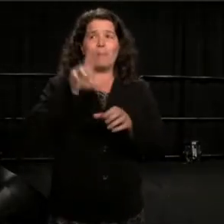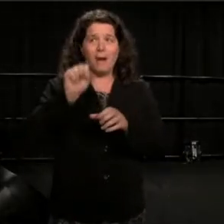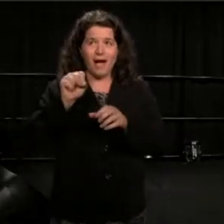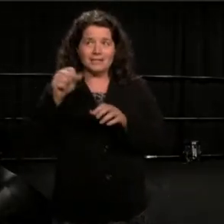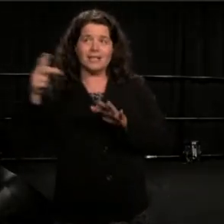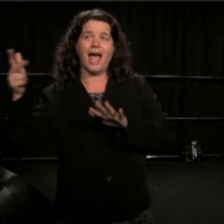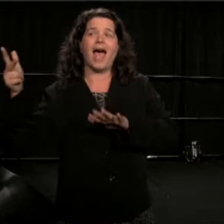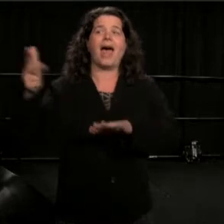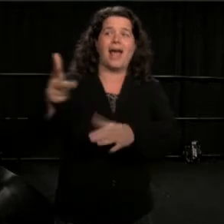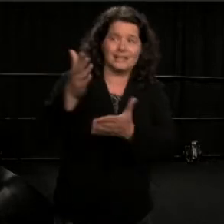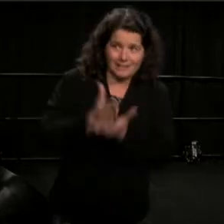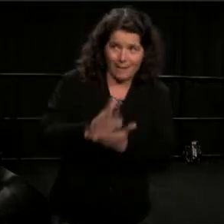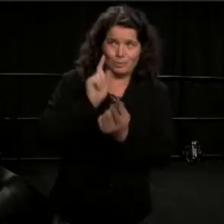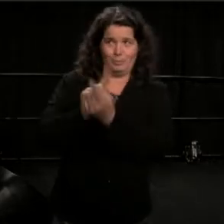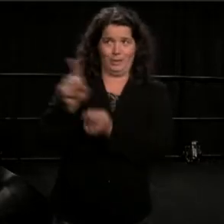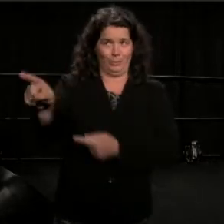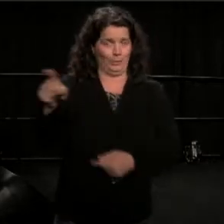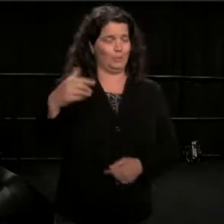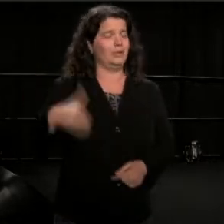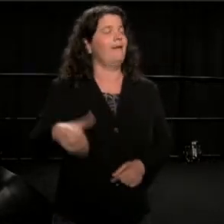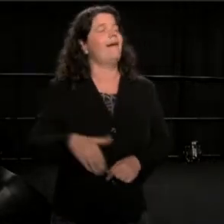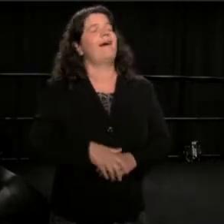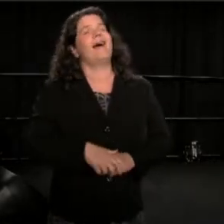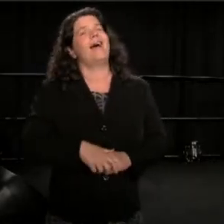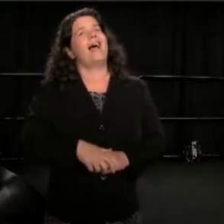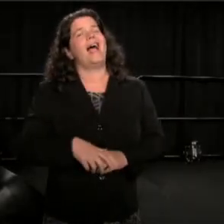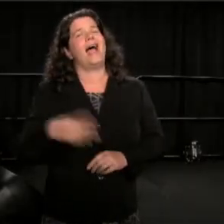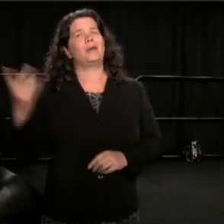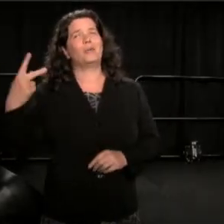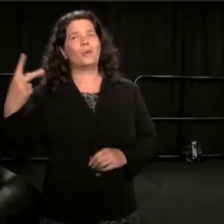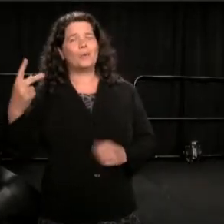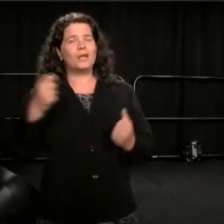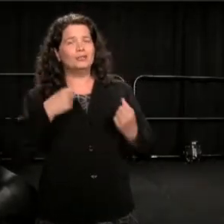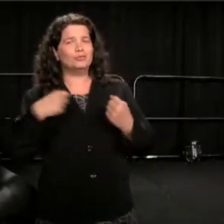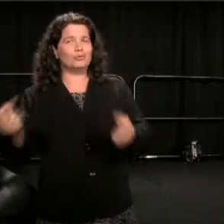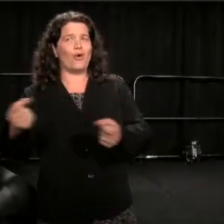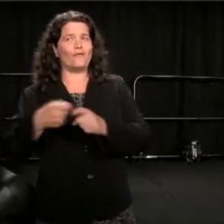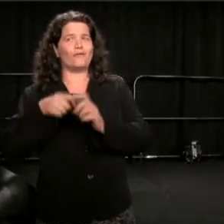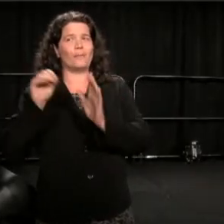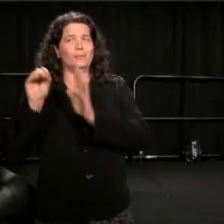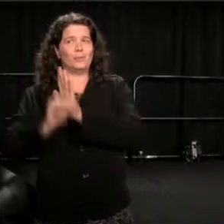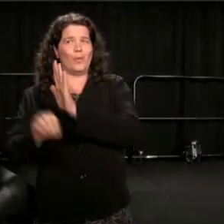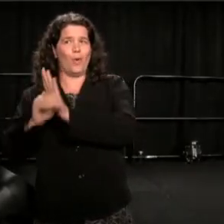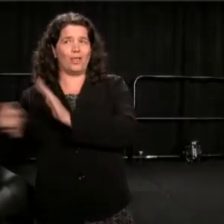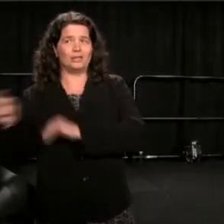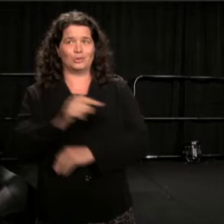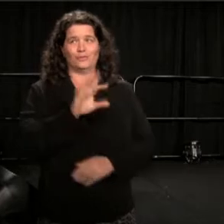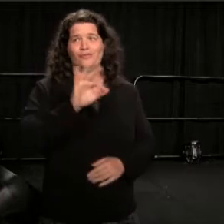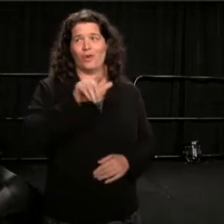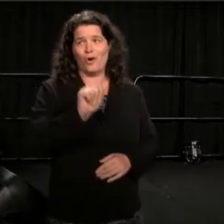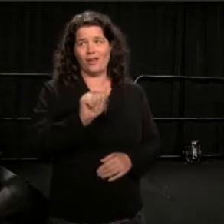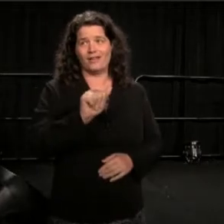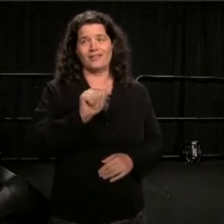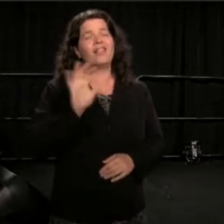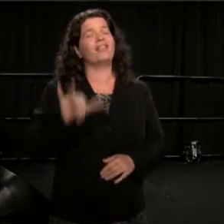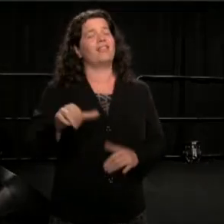And you remember when we took that drive from New Orleans to Florida. And it changed my life.